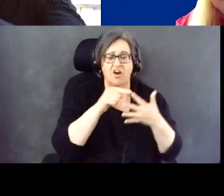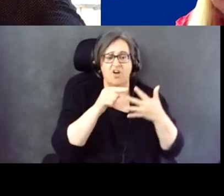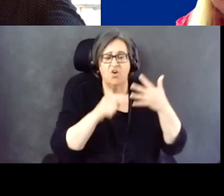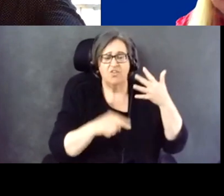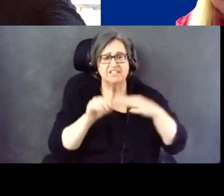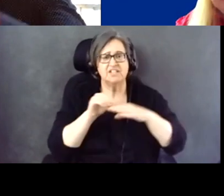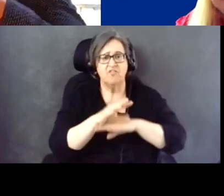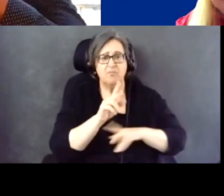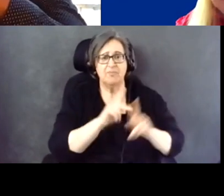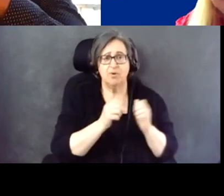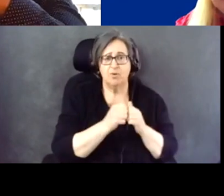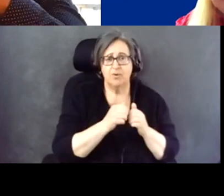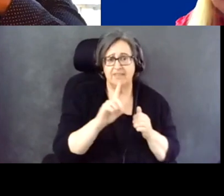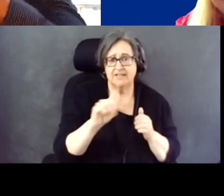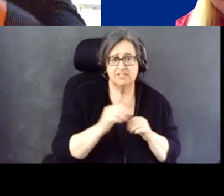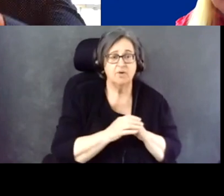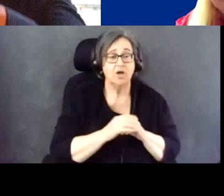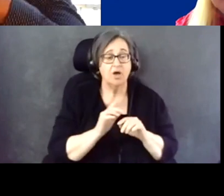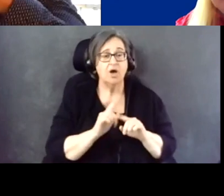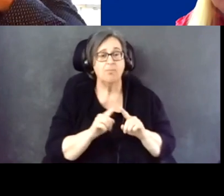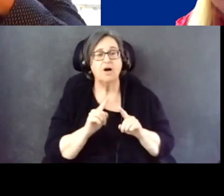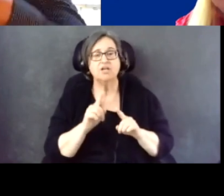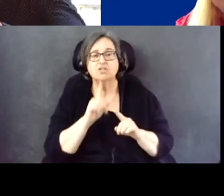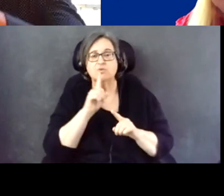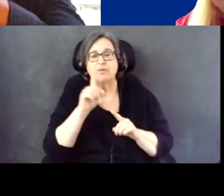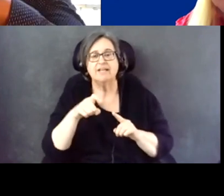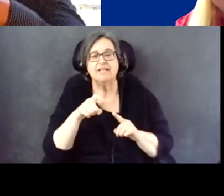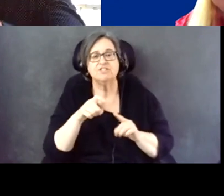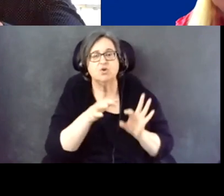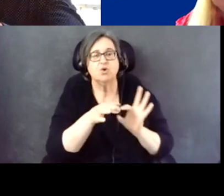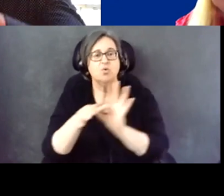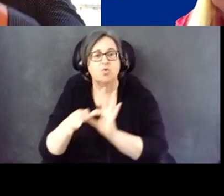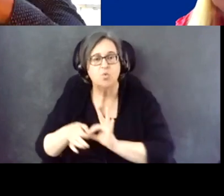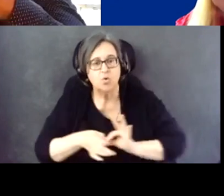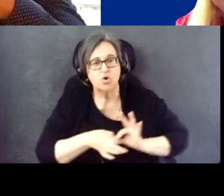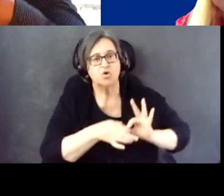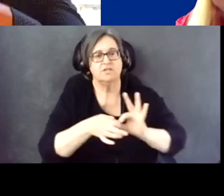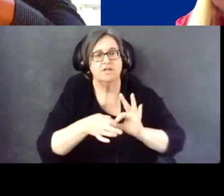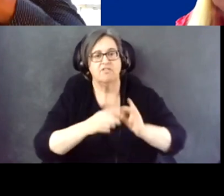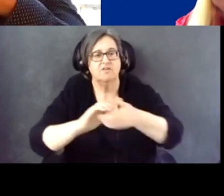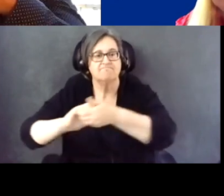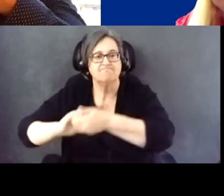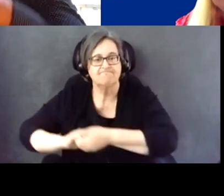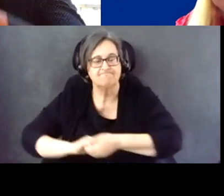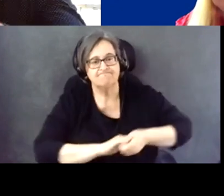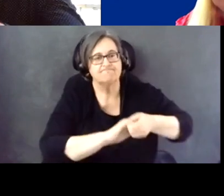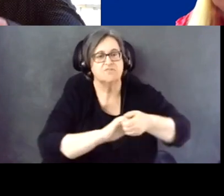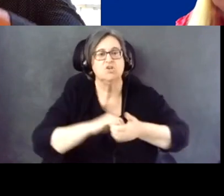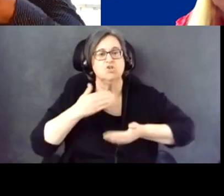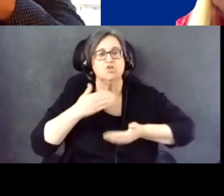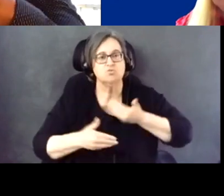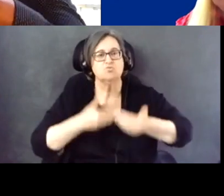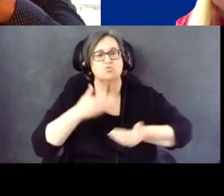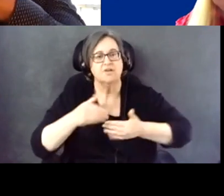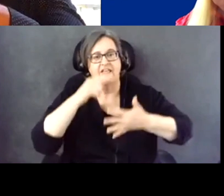However, it's our necessity to work together to advance these jeopardy items for civil